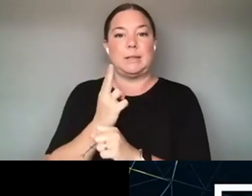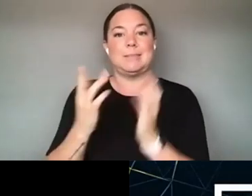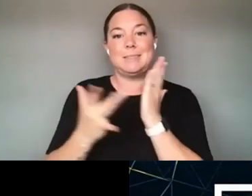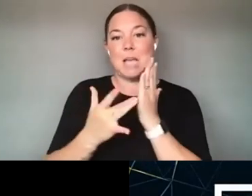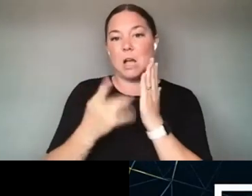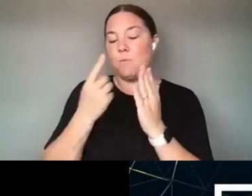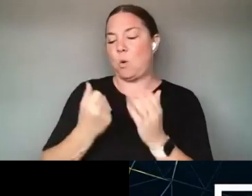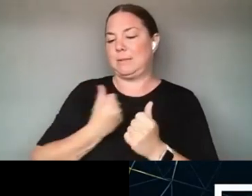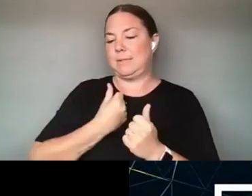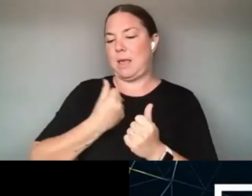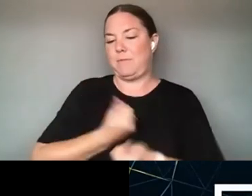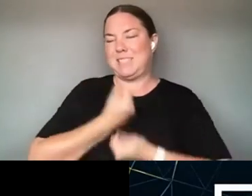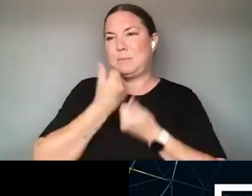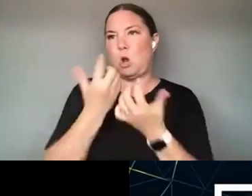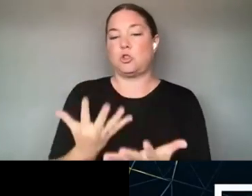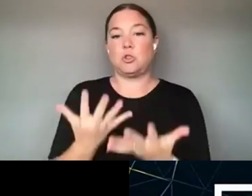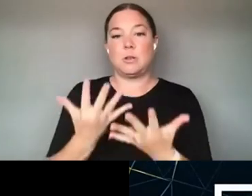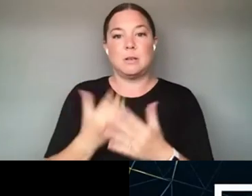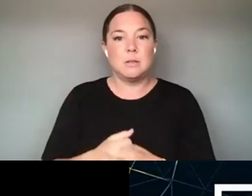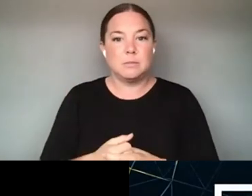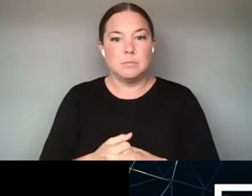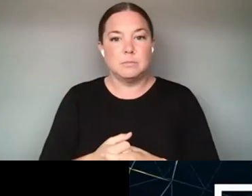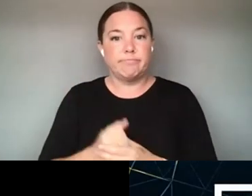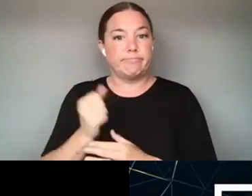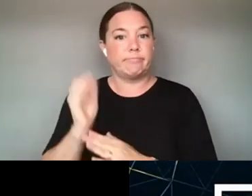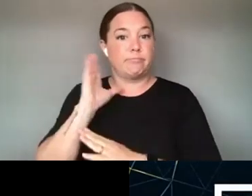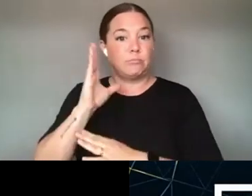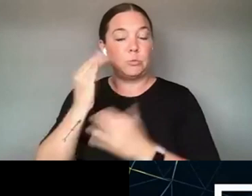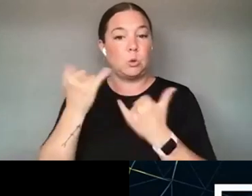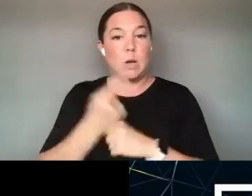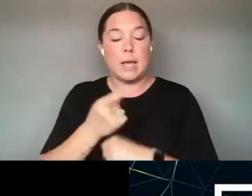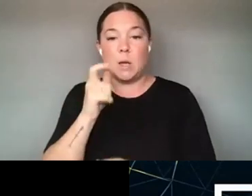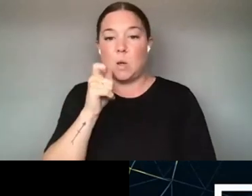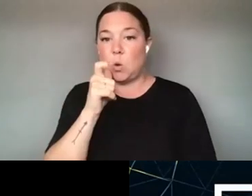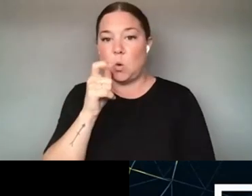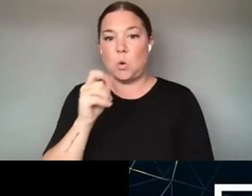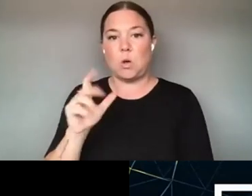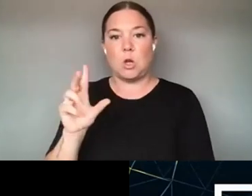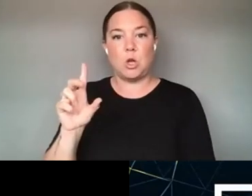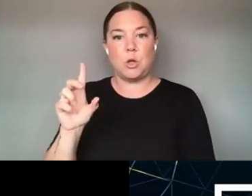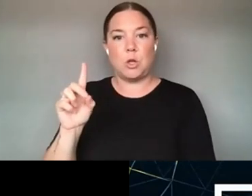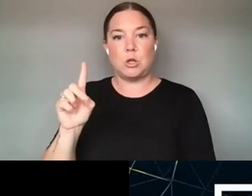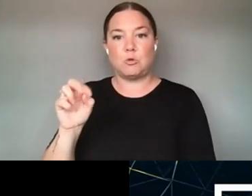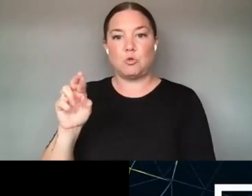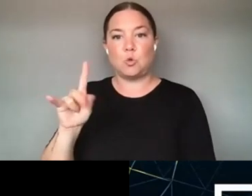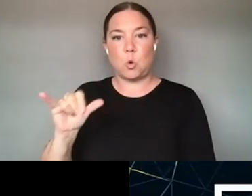WILL BE SABRE KHAN AND I BELIEVE DOROTHY SANTOS WILL ALSO BE JOINING YOU. =======